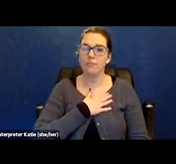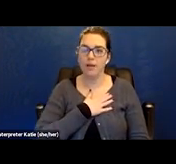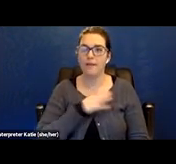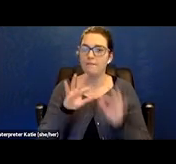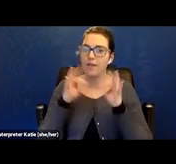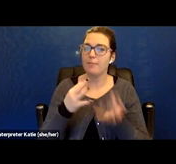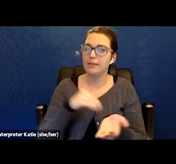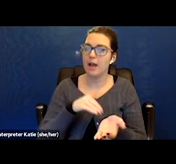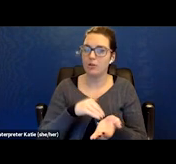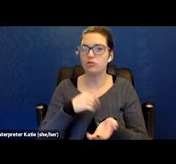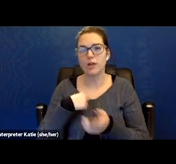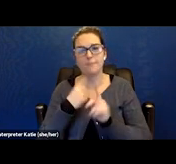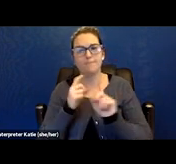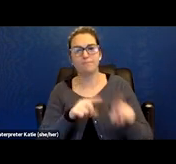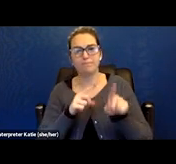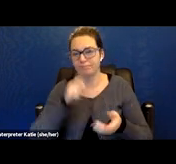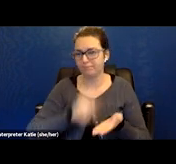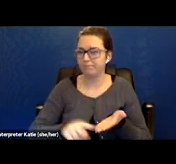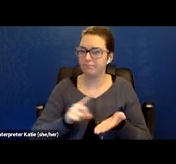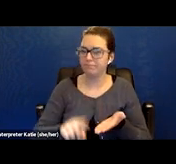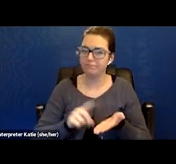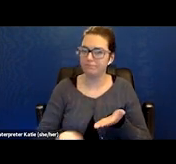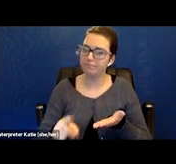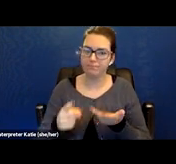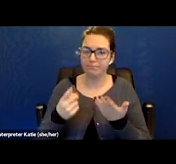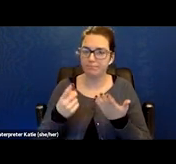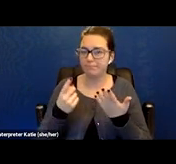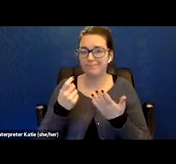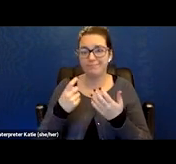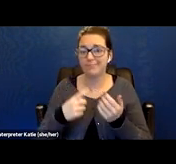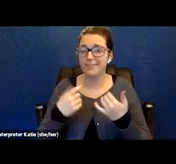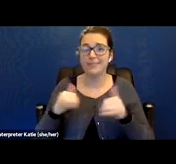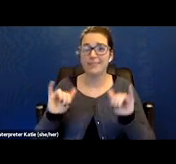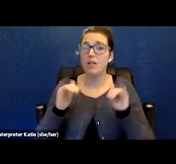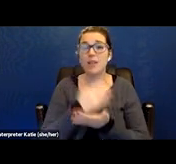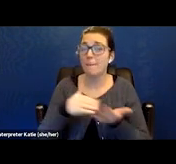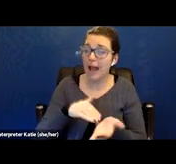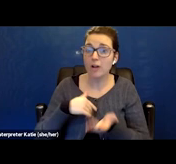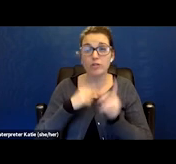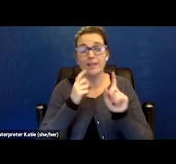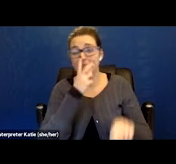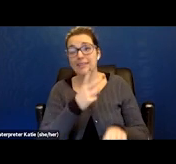Weekly, biweekly. Still today. And like I said, we're still discovering